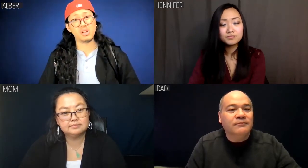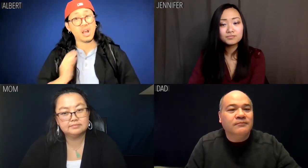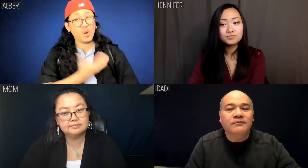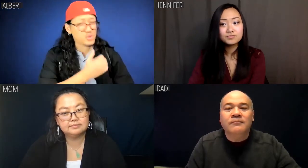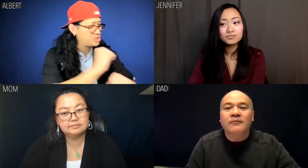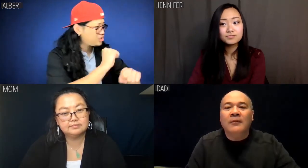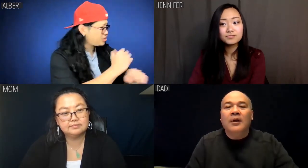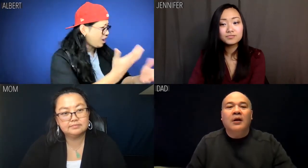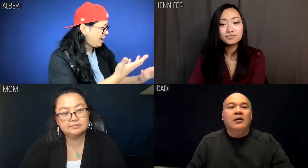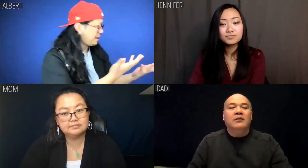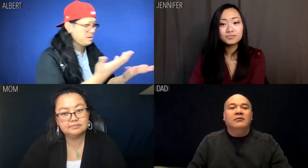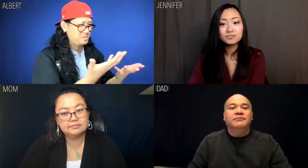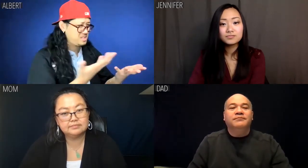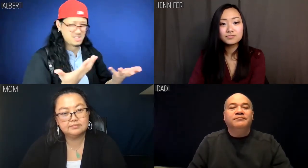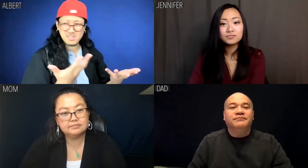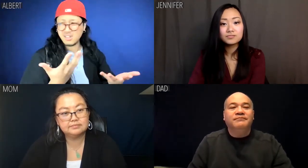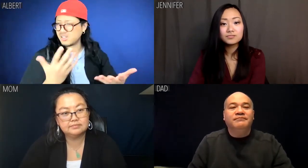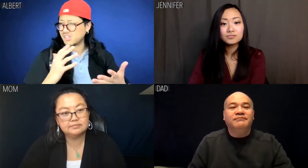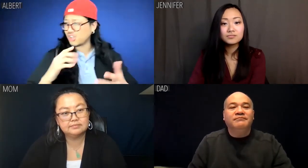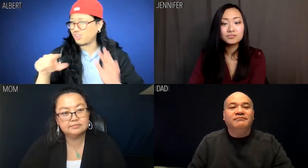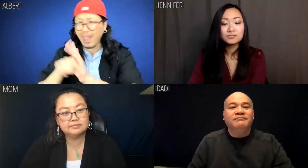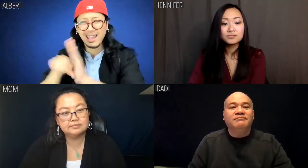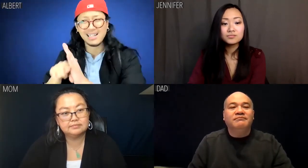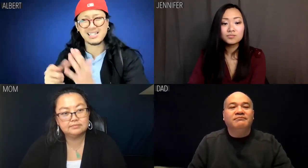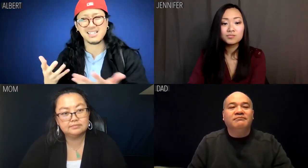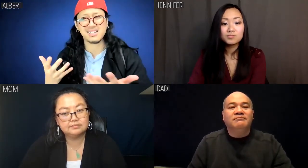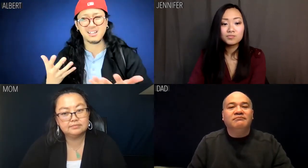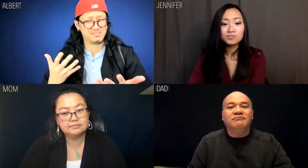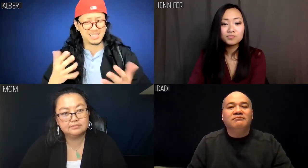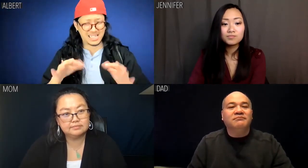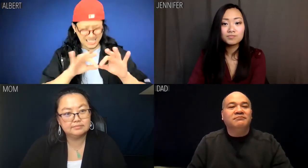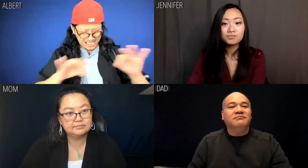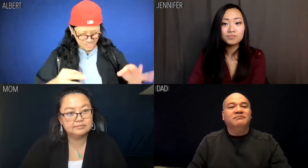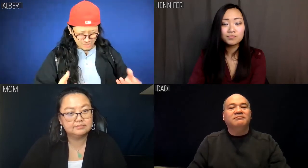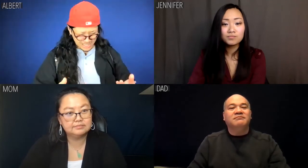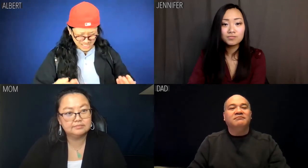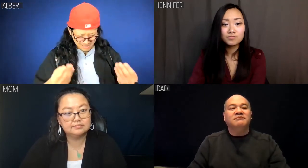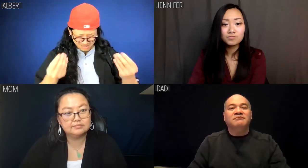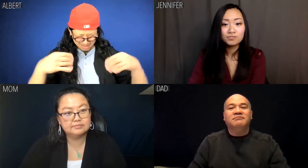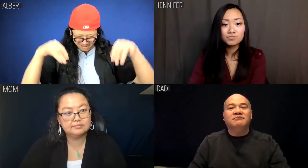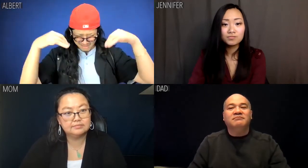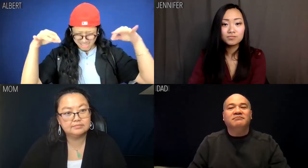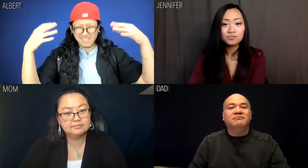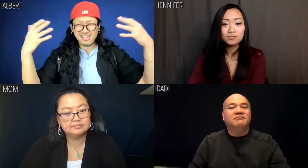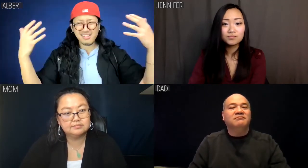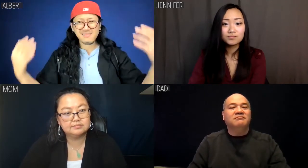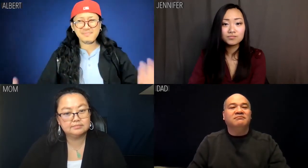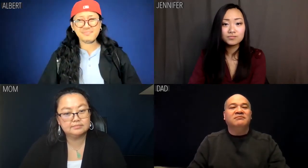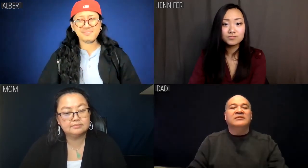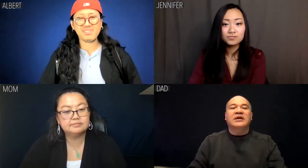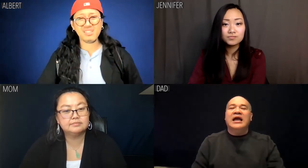Our jobs and our grades and degrees.